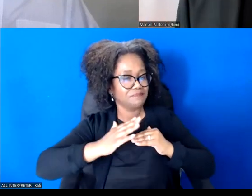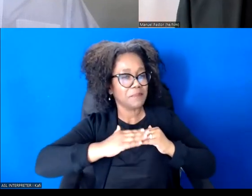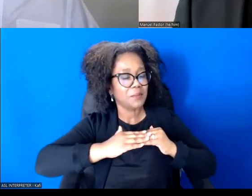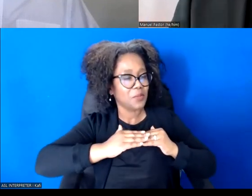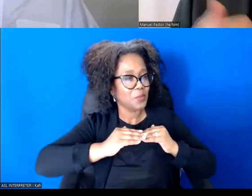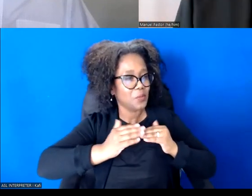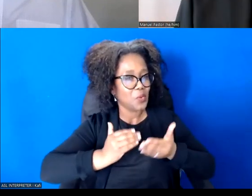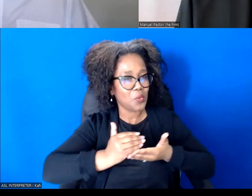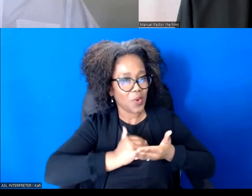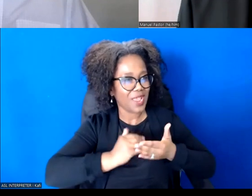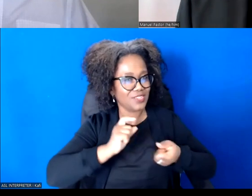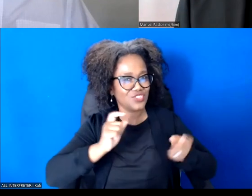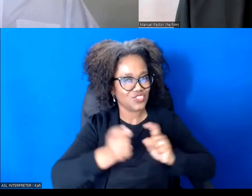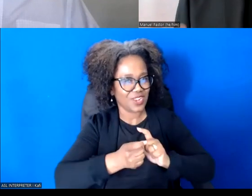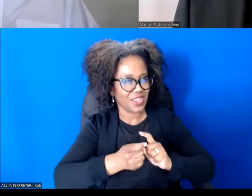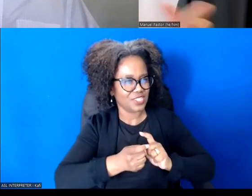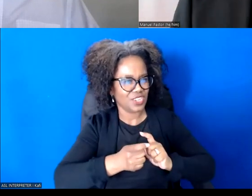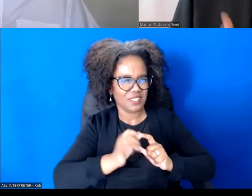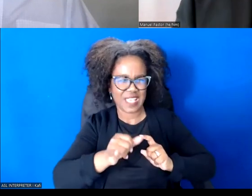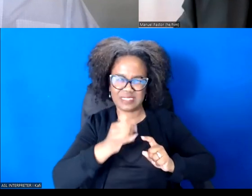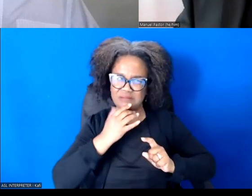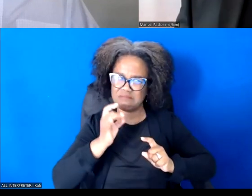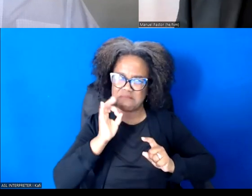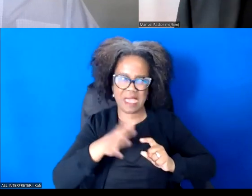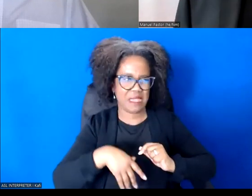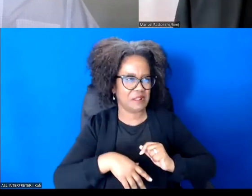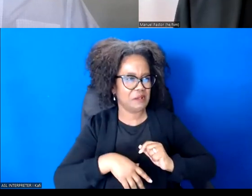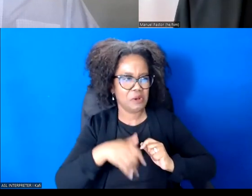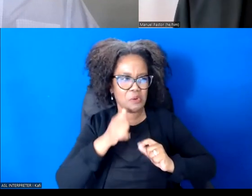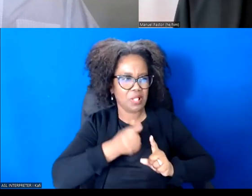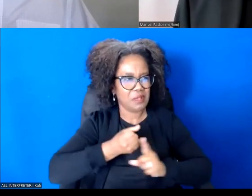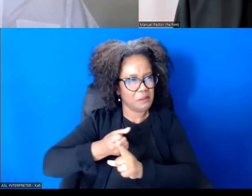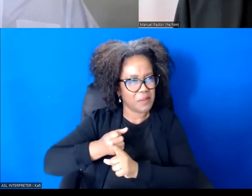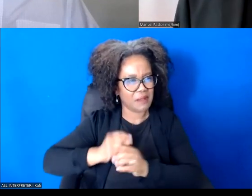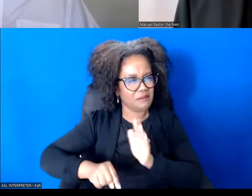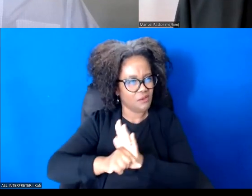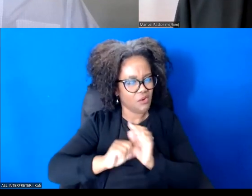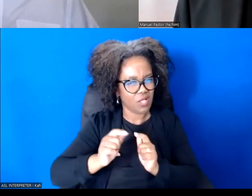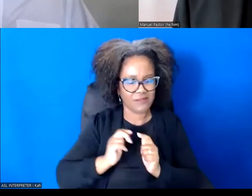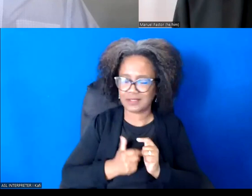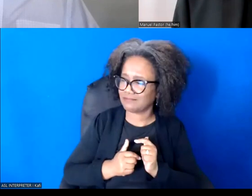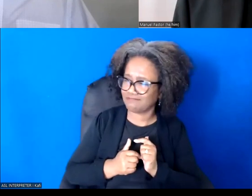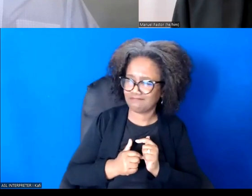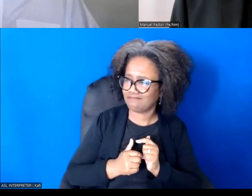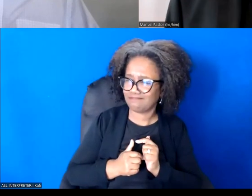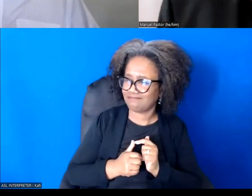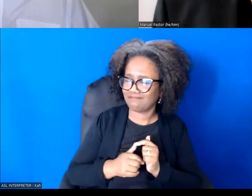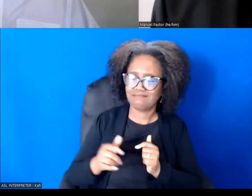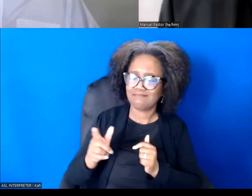for our economy because in our economy, clubs, minimum wage workers who are directly going to benefit.